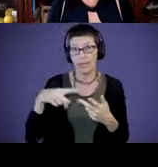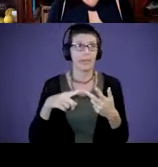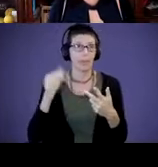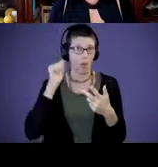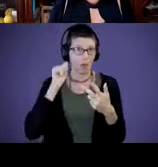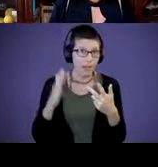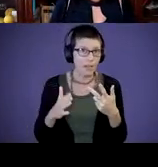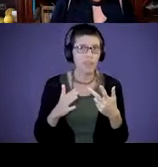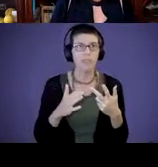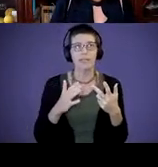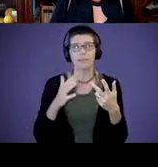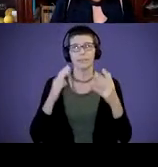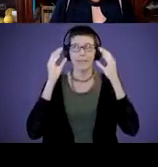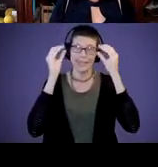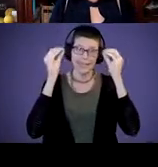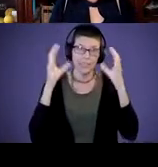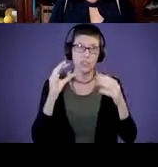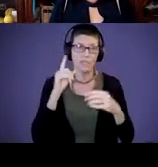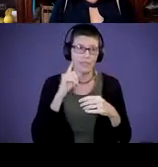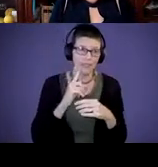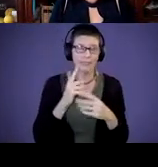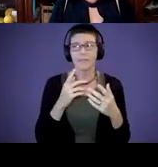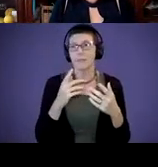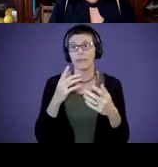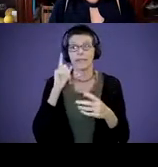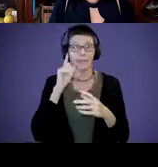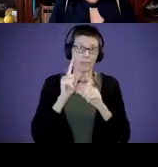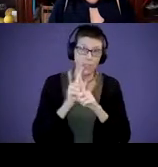Maybe they're a teacher of the deaf. Maybe they're a deaf mentor or a deaf role model.